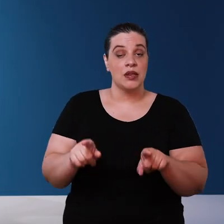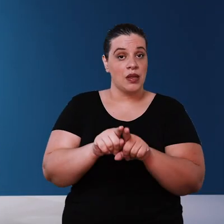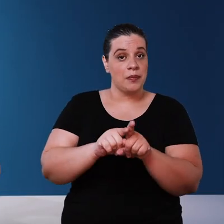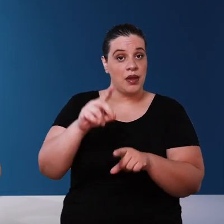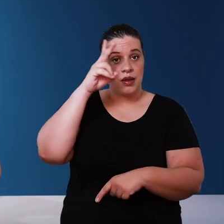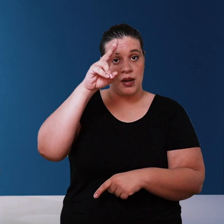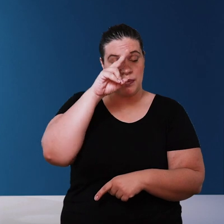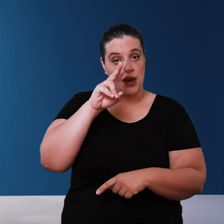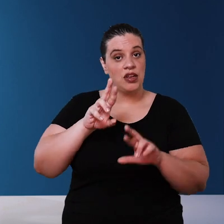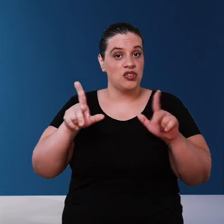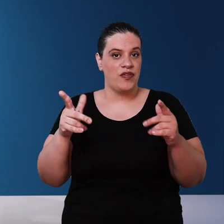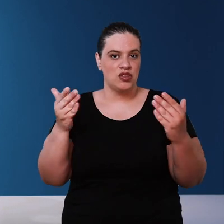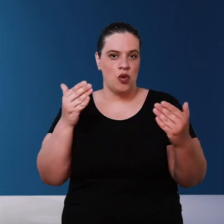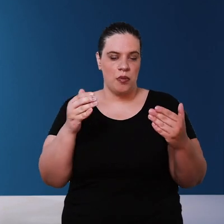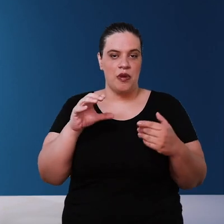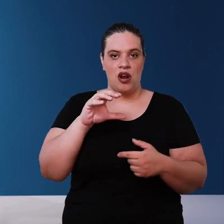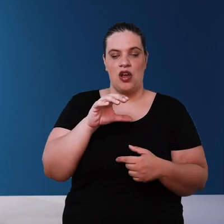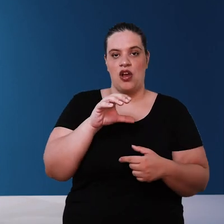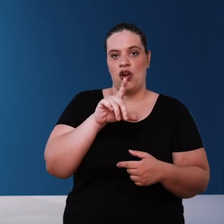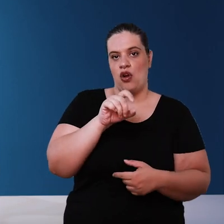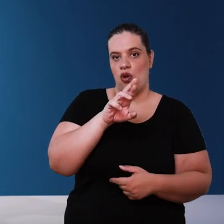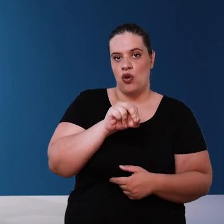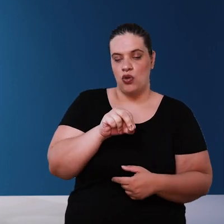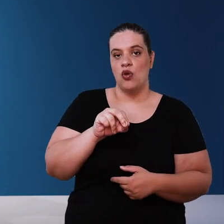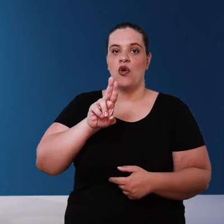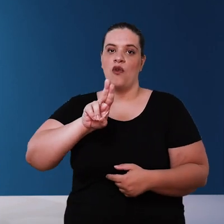of the flow of your pump with the flow of your ozone generator or the ultraviolet